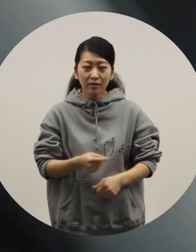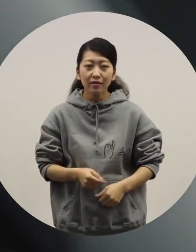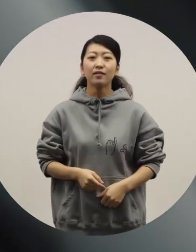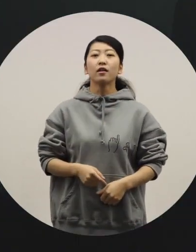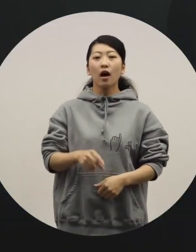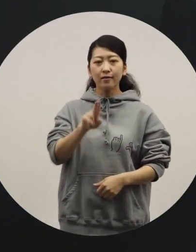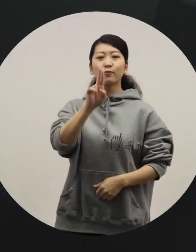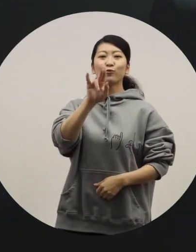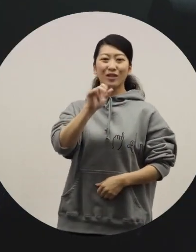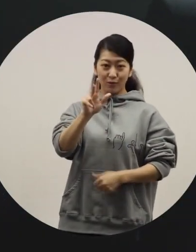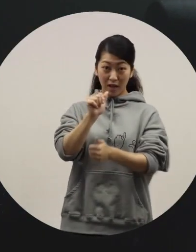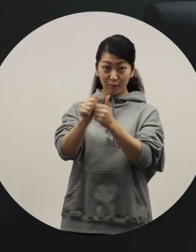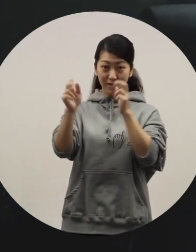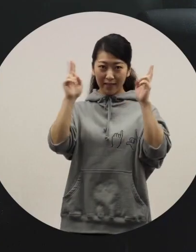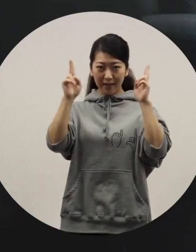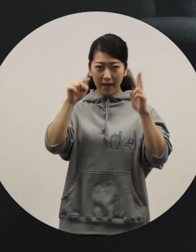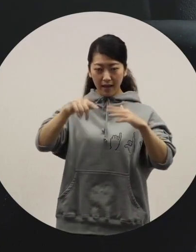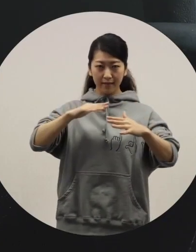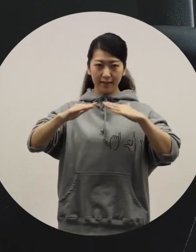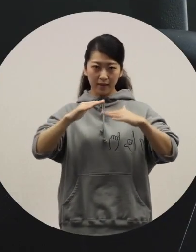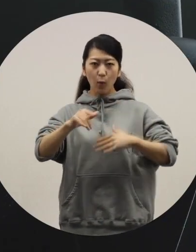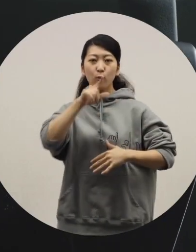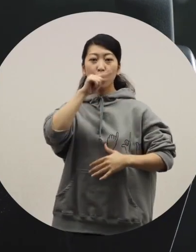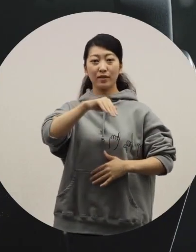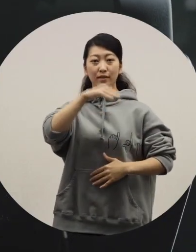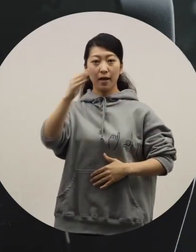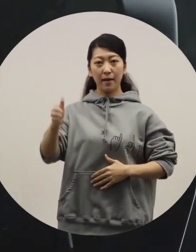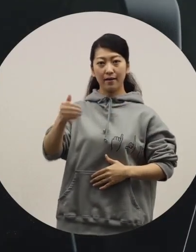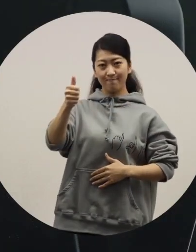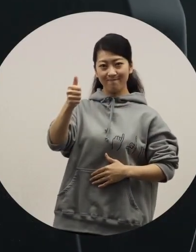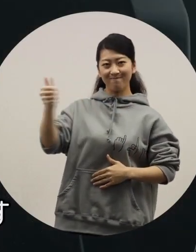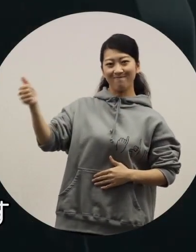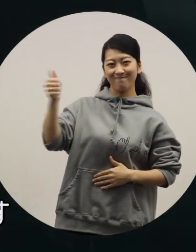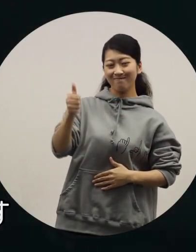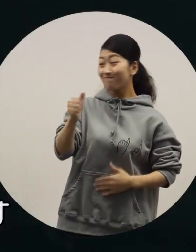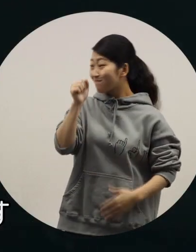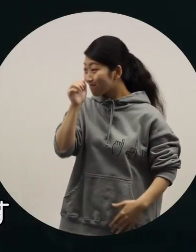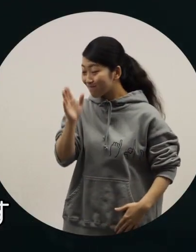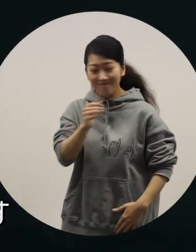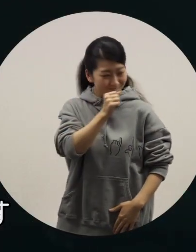[Ochiai] Masahiro is a designer at WHILL Inc. [Toriyama] Thank you for inviting me.